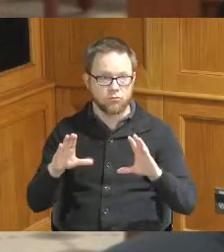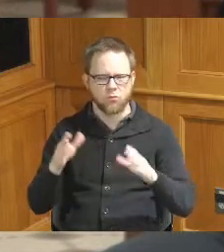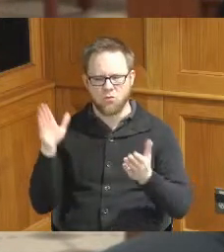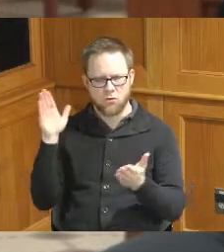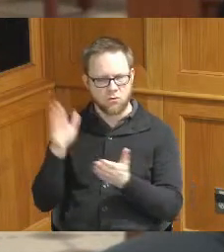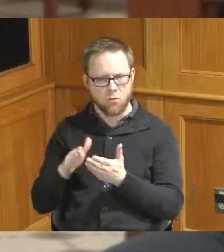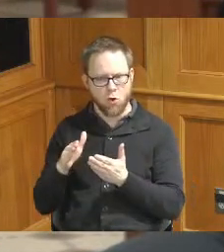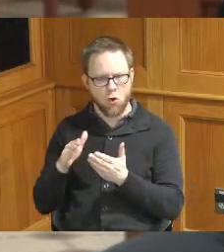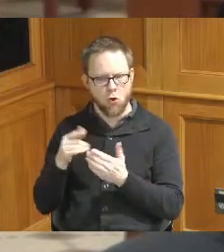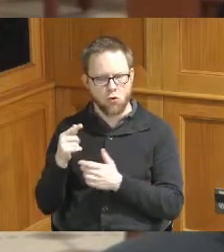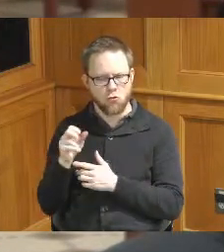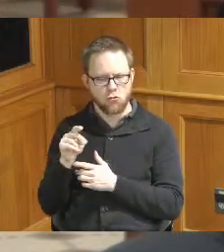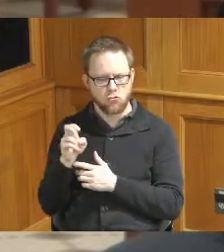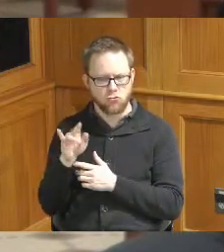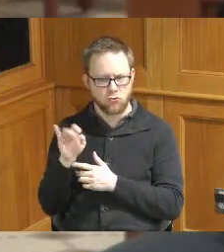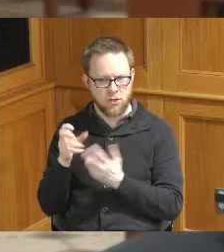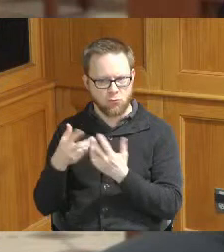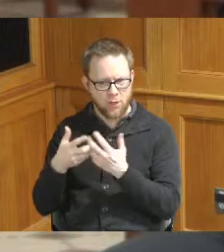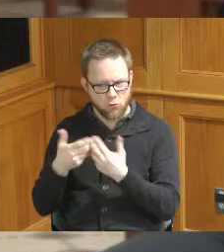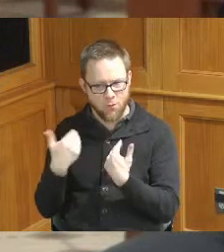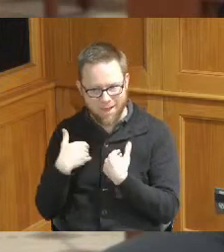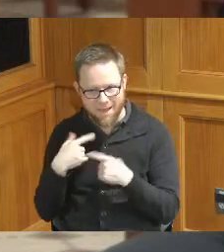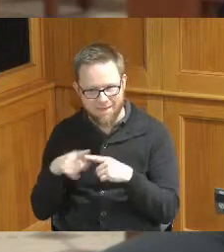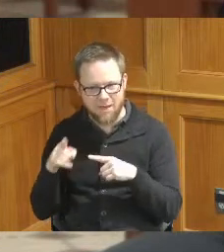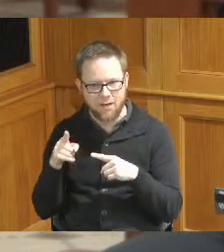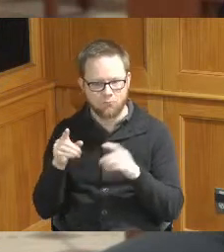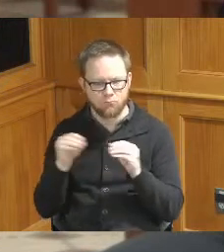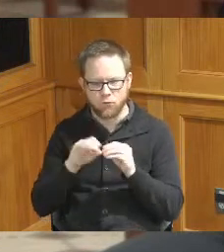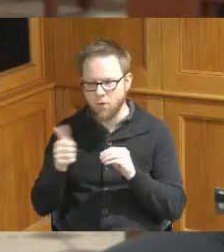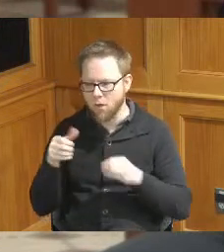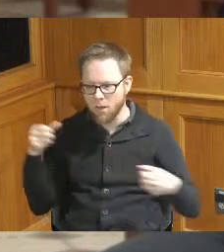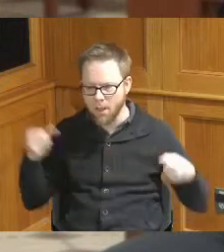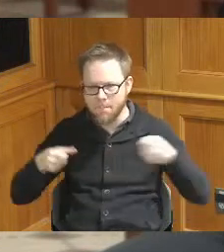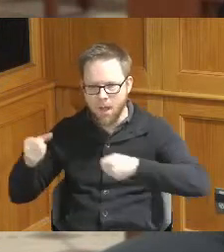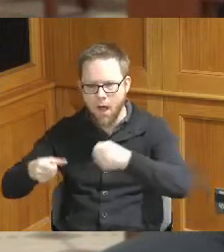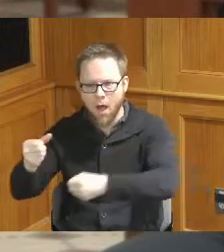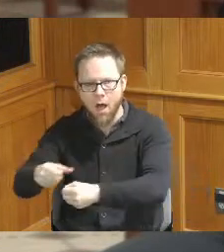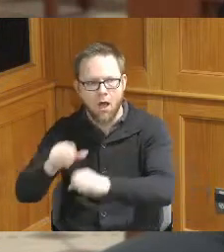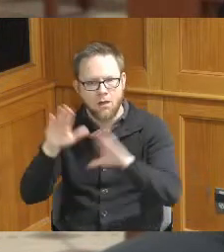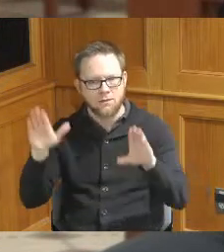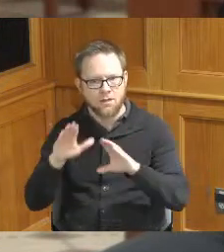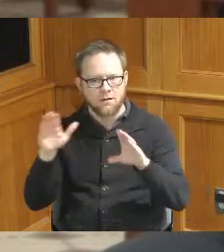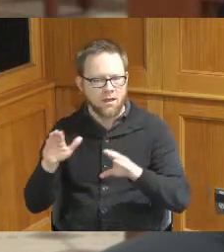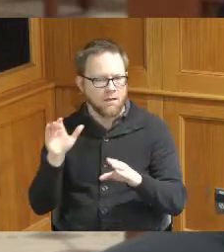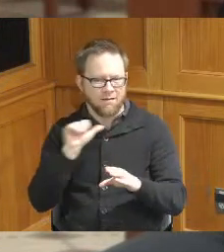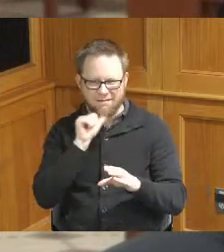to get other small generators at the site quickly on Sunday but that was only sufficient to power